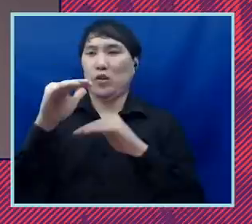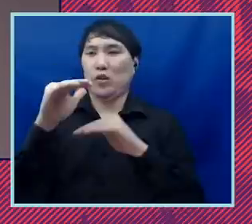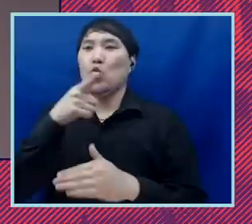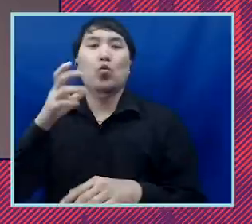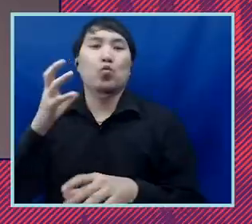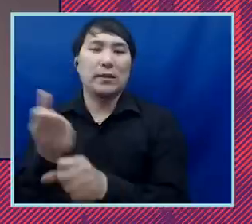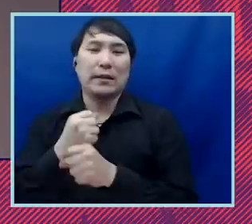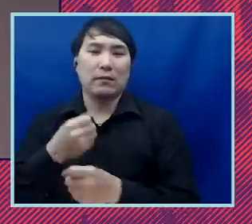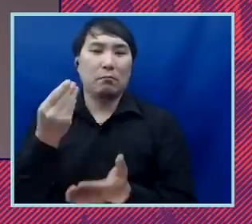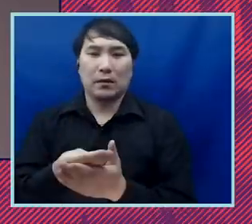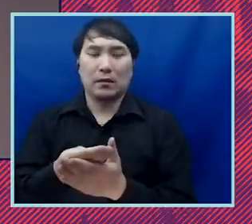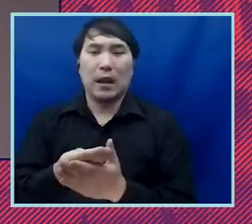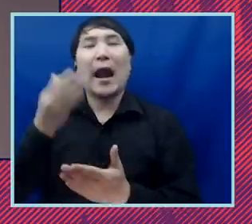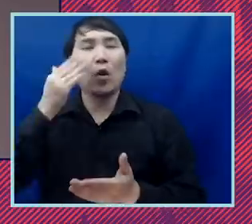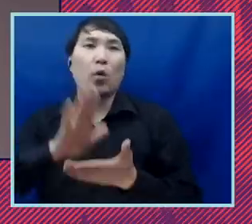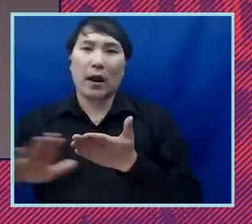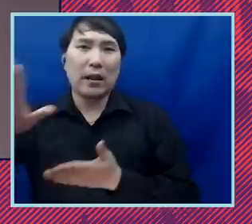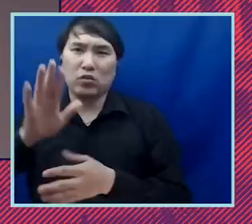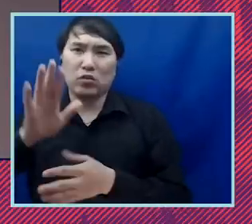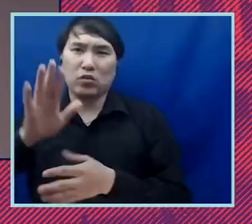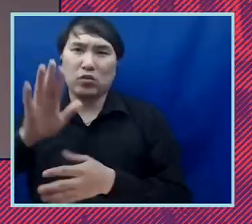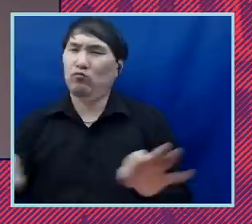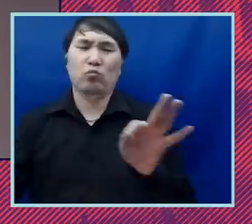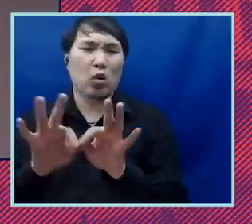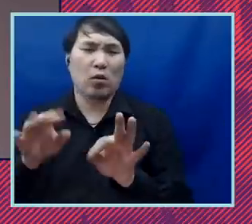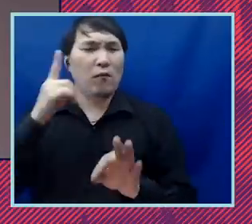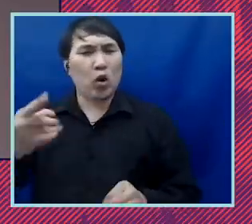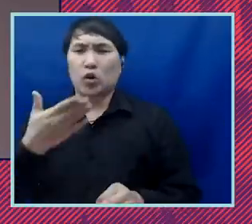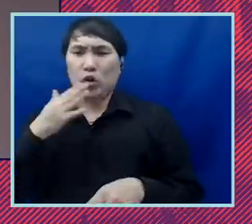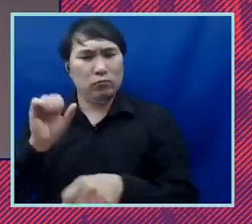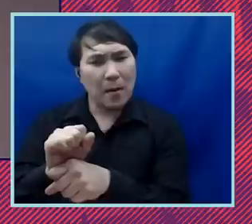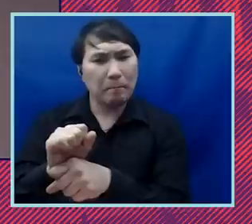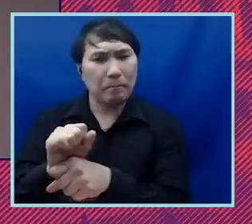time i know going to college is a critical gateway to getting a job and achieving a livable wage